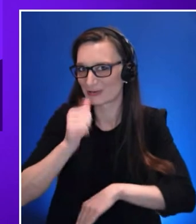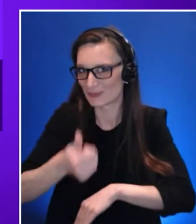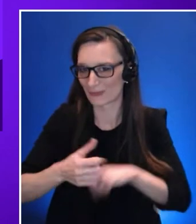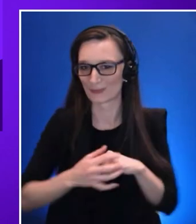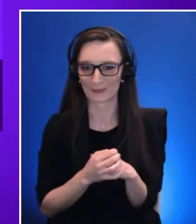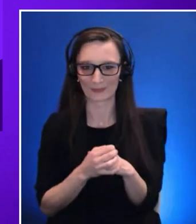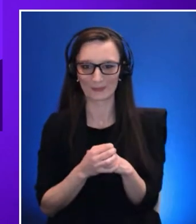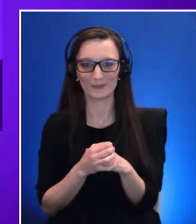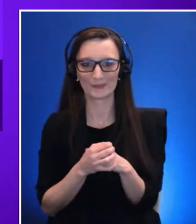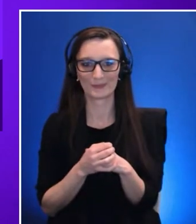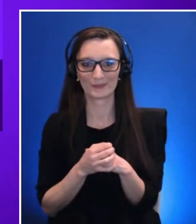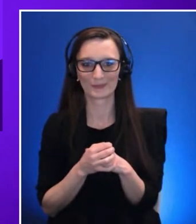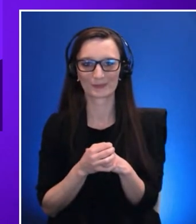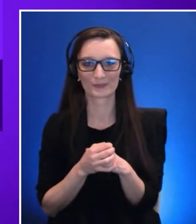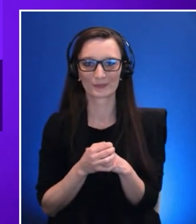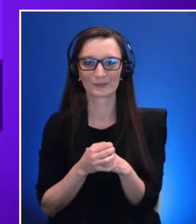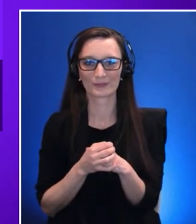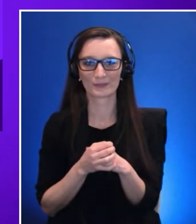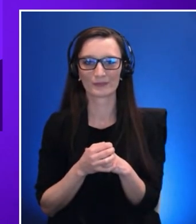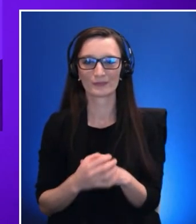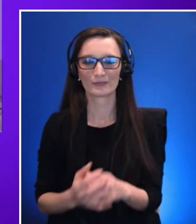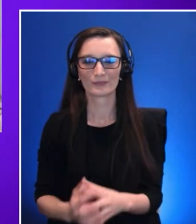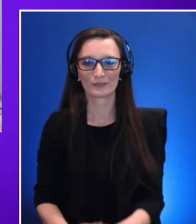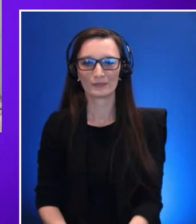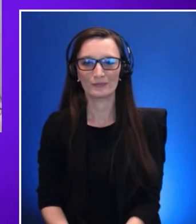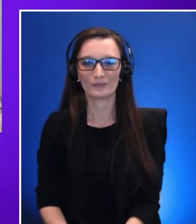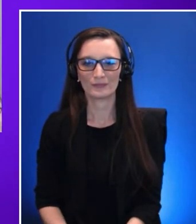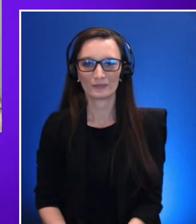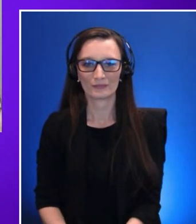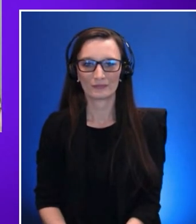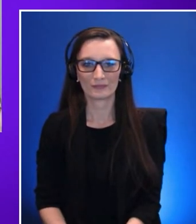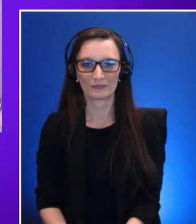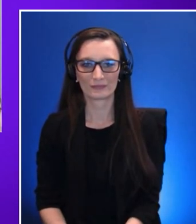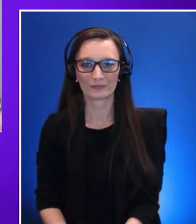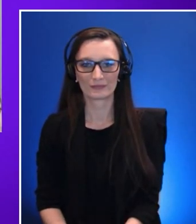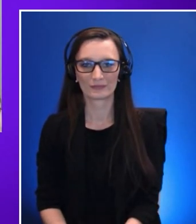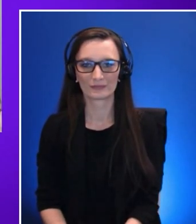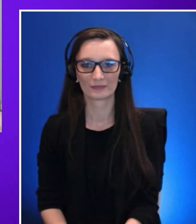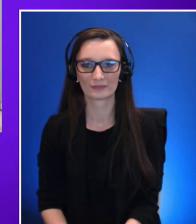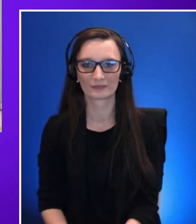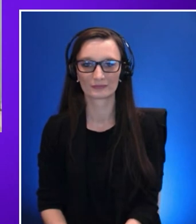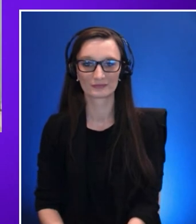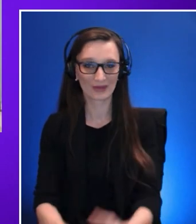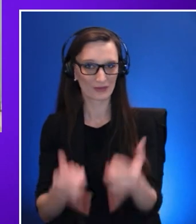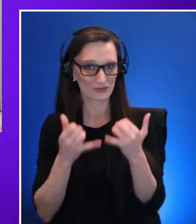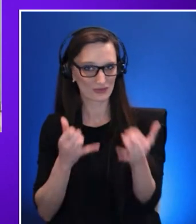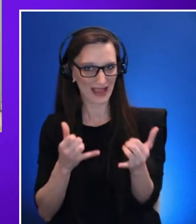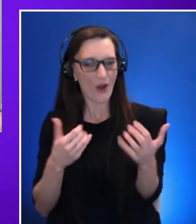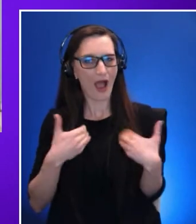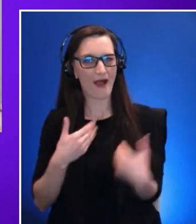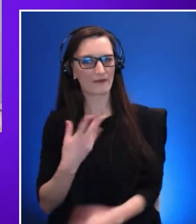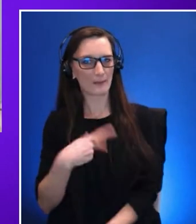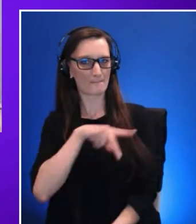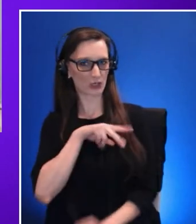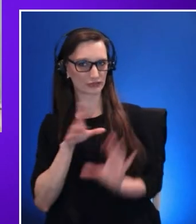Now uh I’d like to uh talk about a personal note here though I recently moved on from yahoo